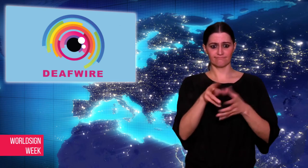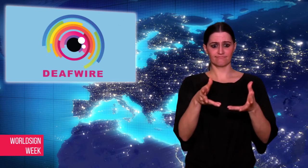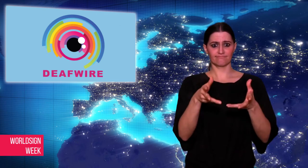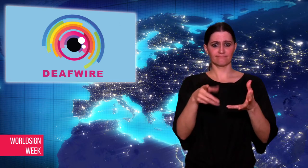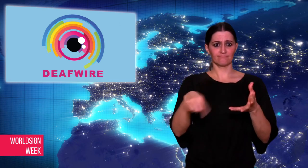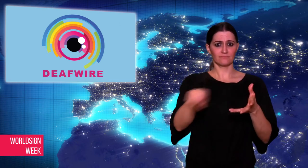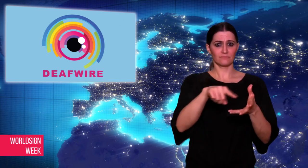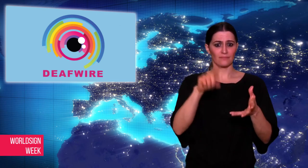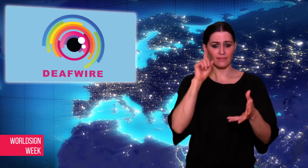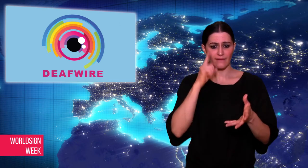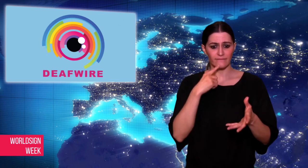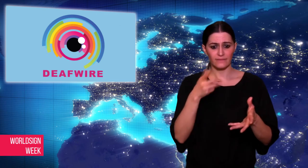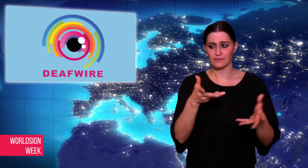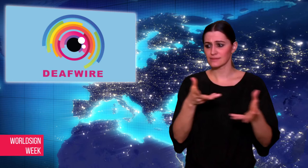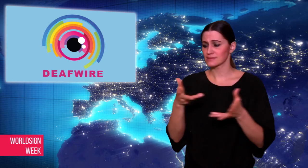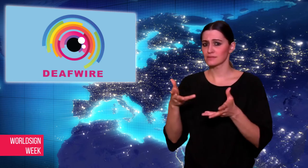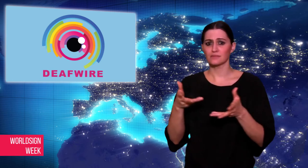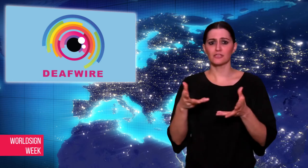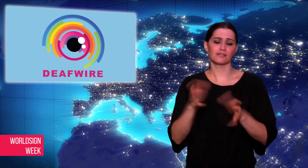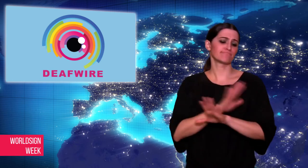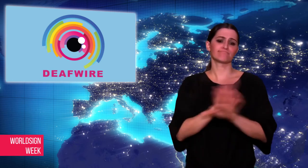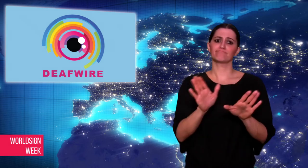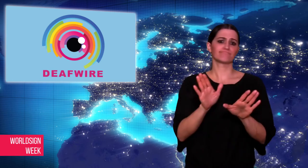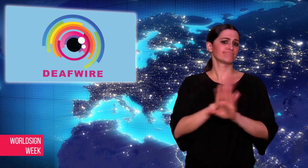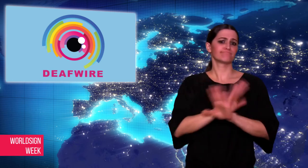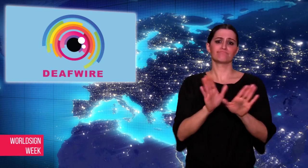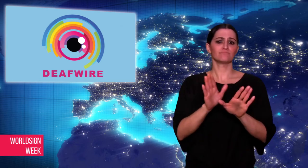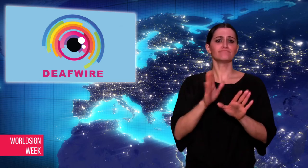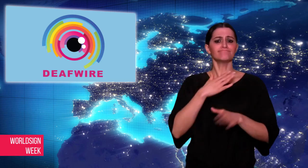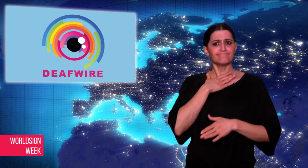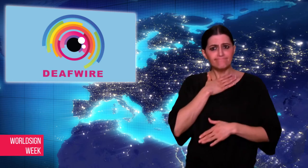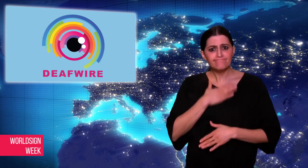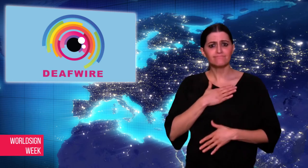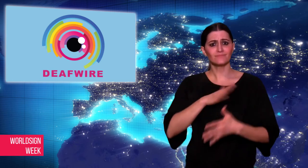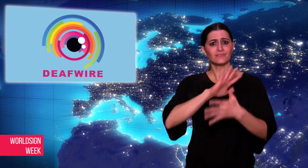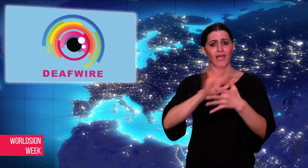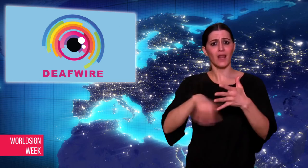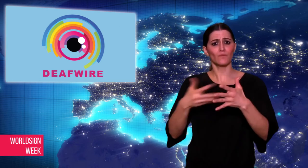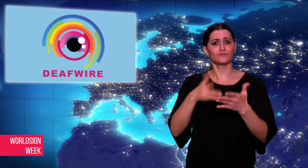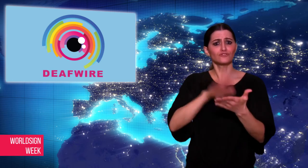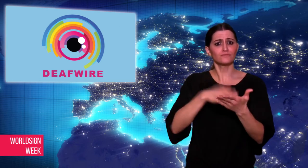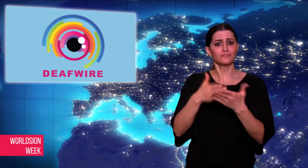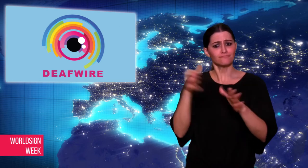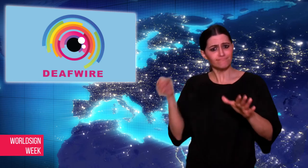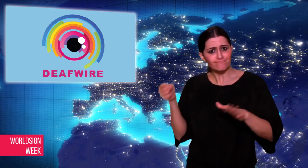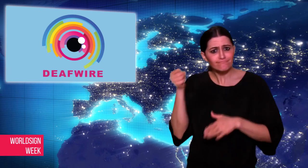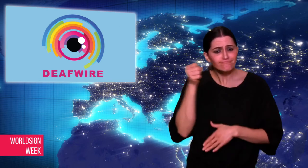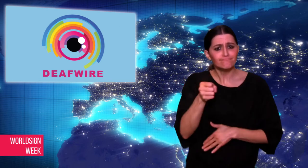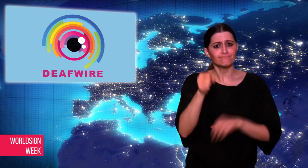sign language interpreters. After